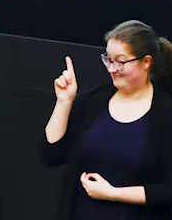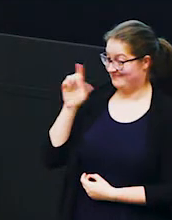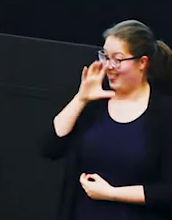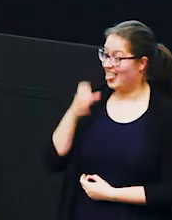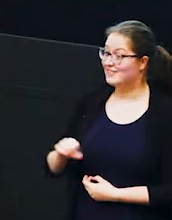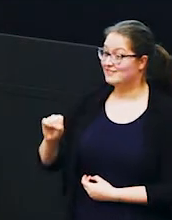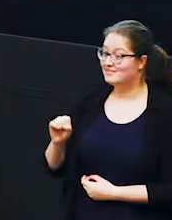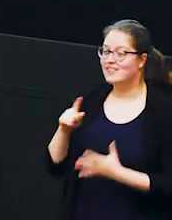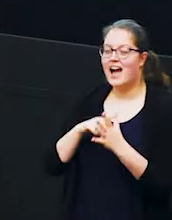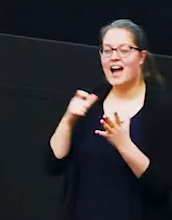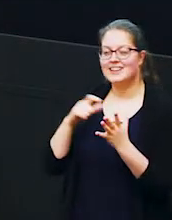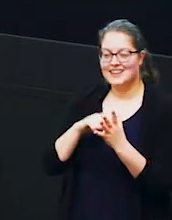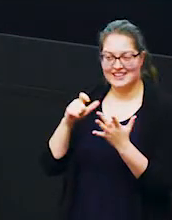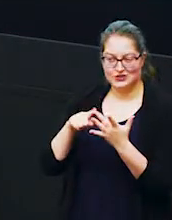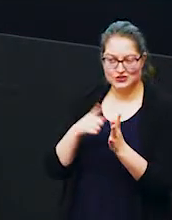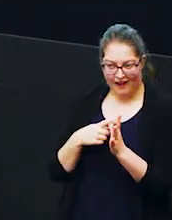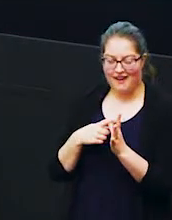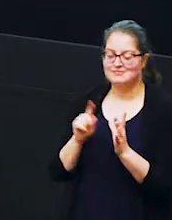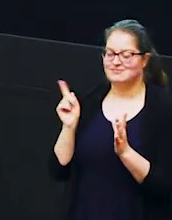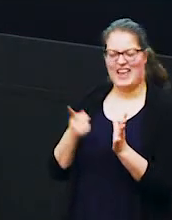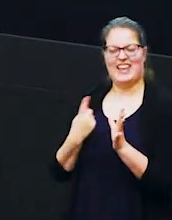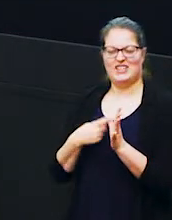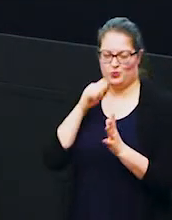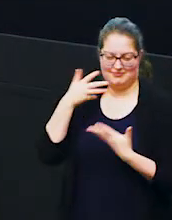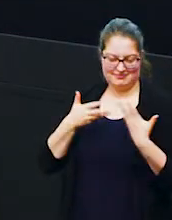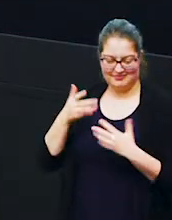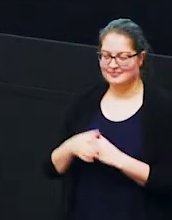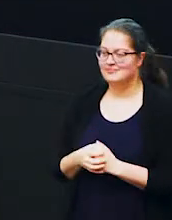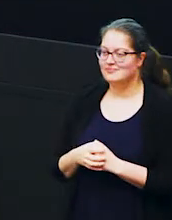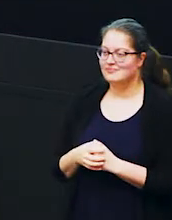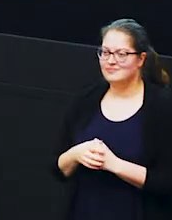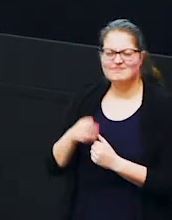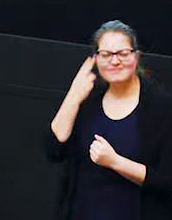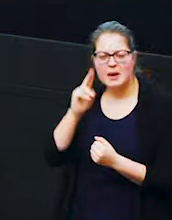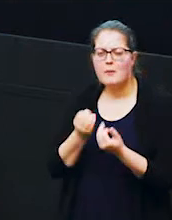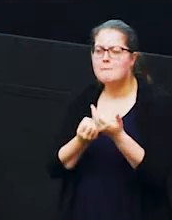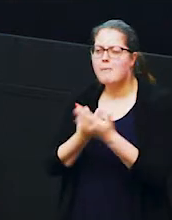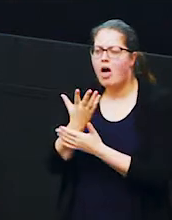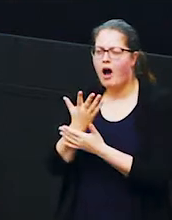is acacia now acacia is the name of of a pla a plant that an elephant likes to eat so her mum